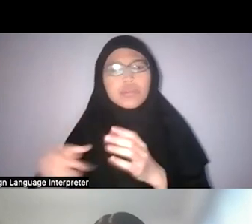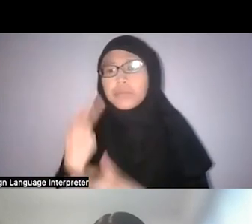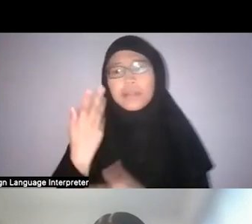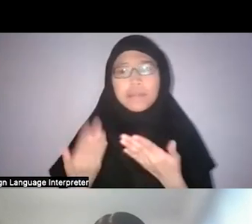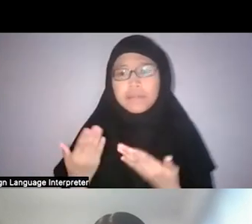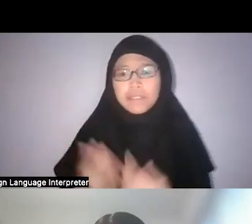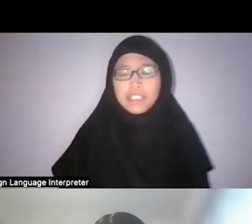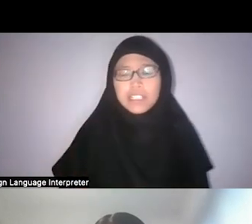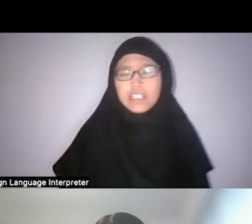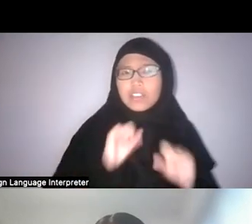That's really...